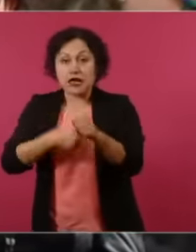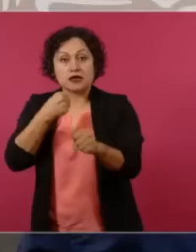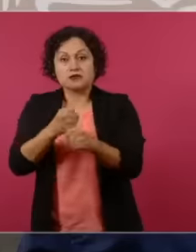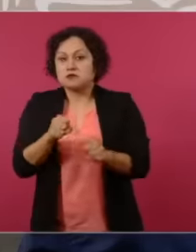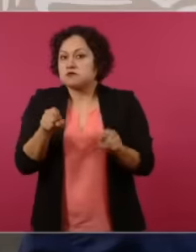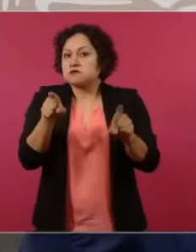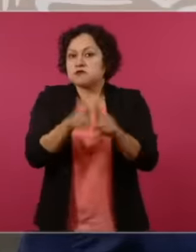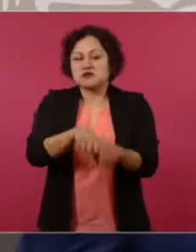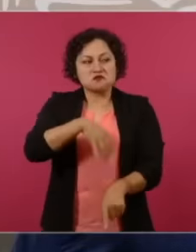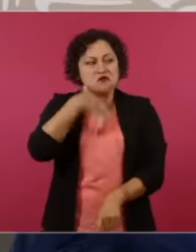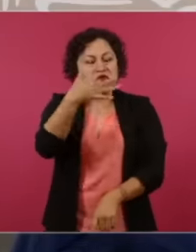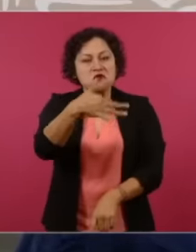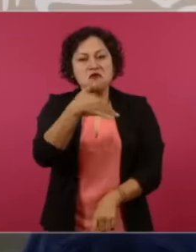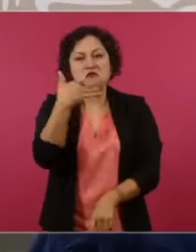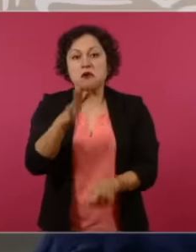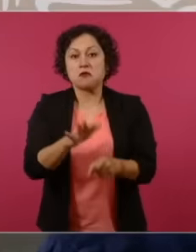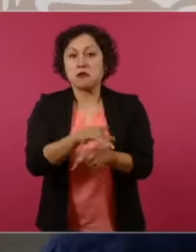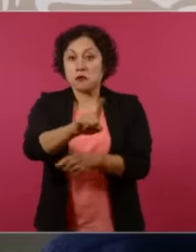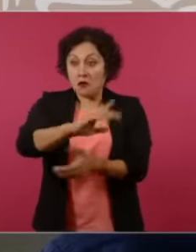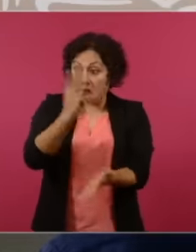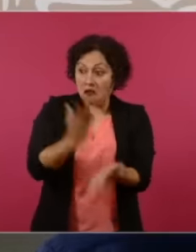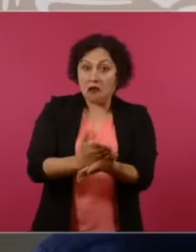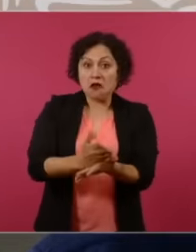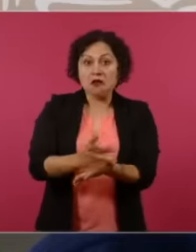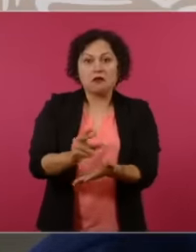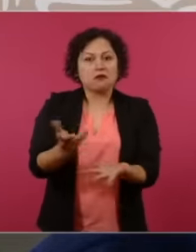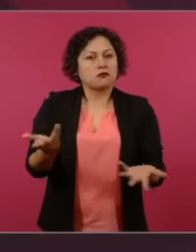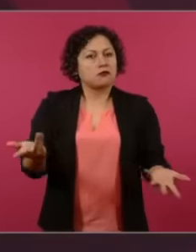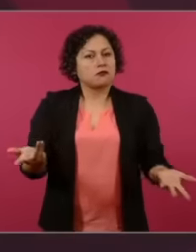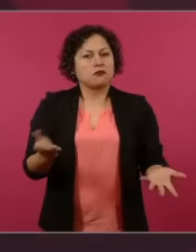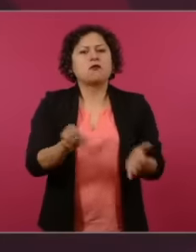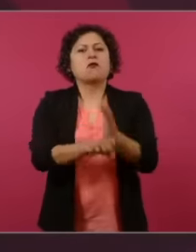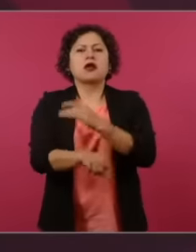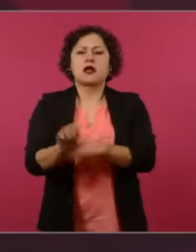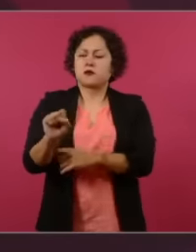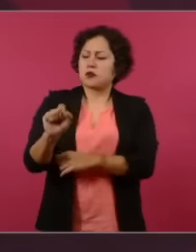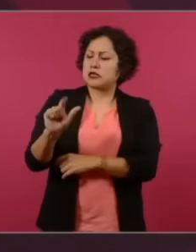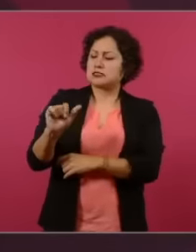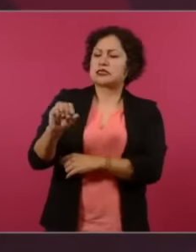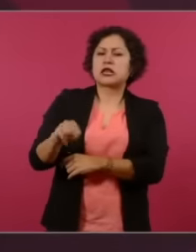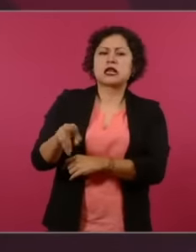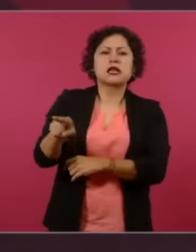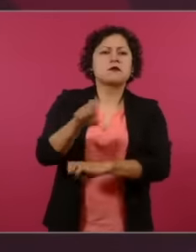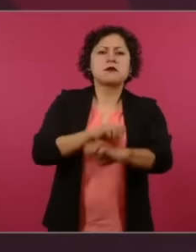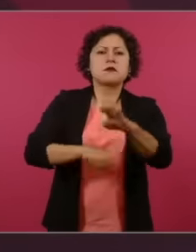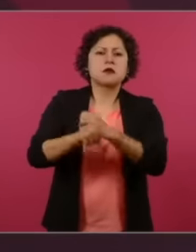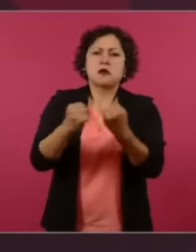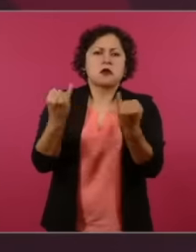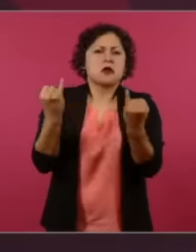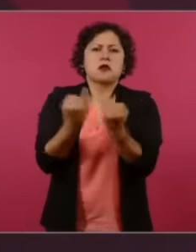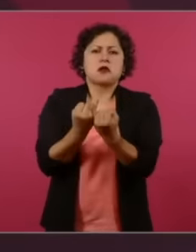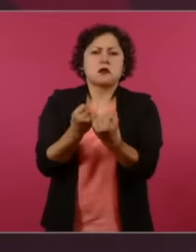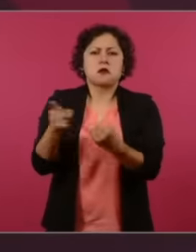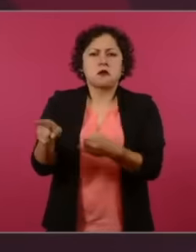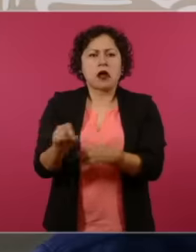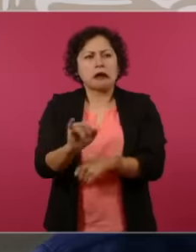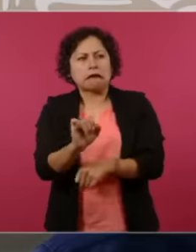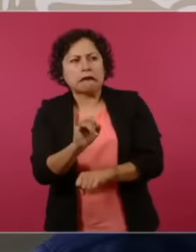nov Slim is portrayed with all the presidents who come You already met Claudia, they don't